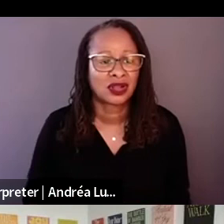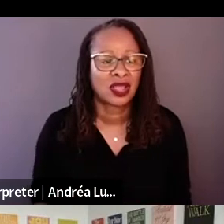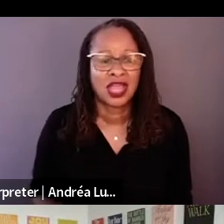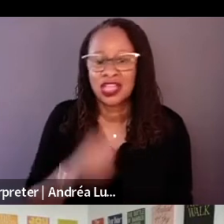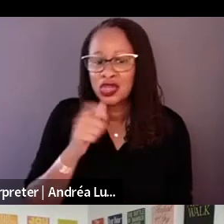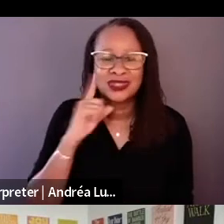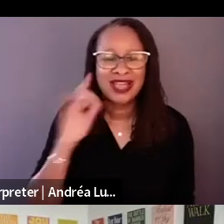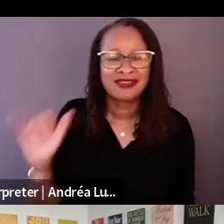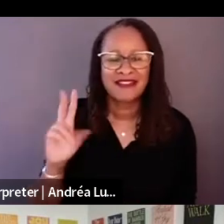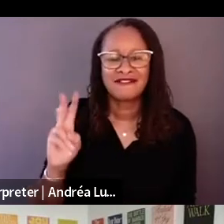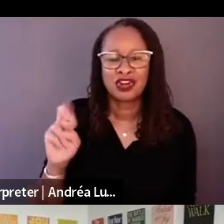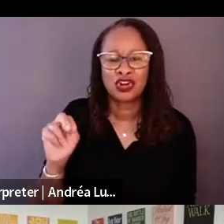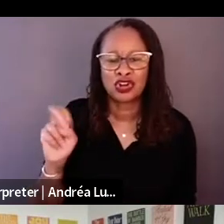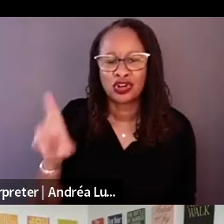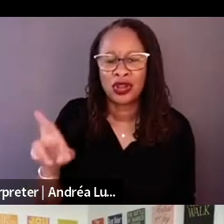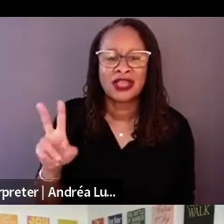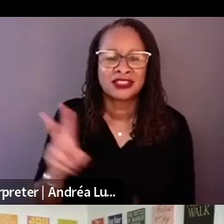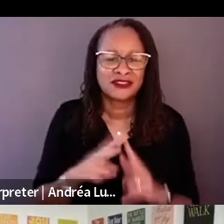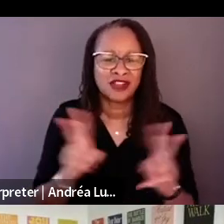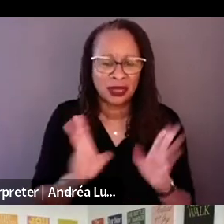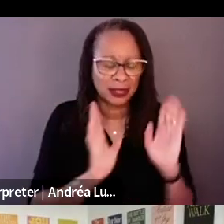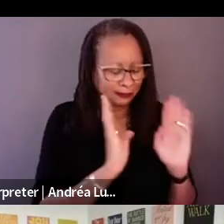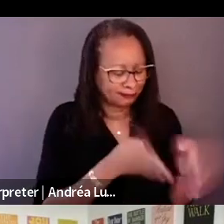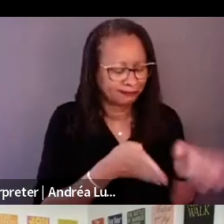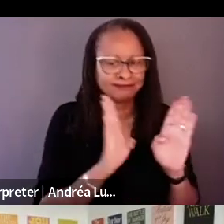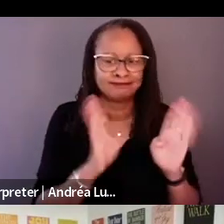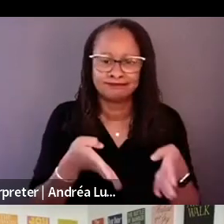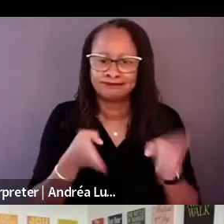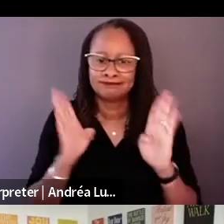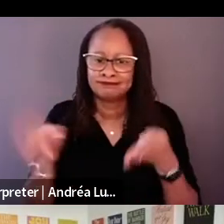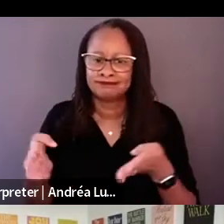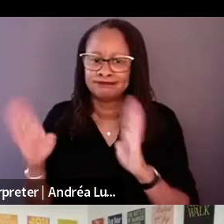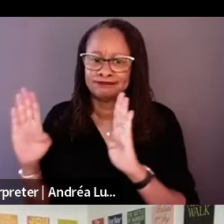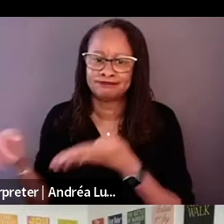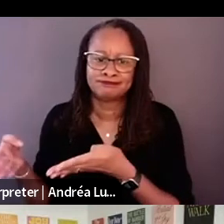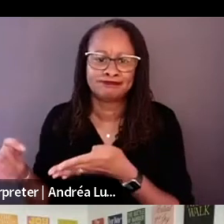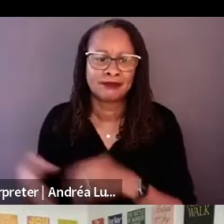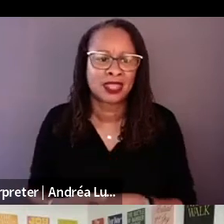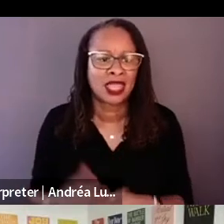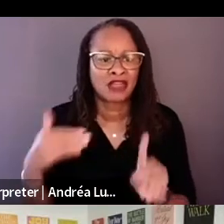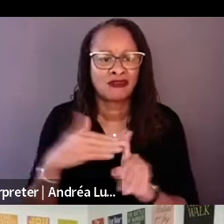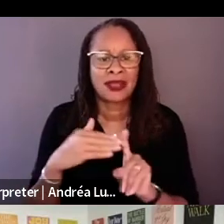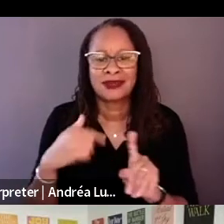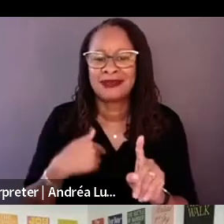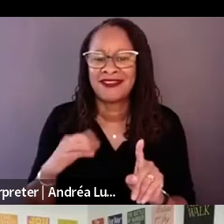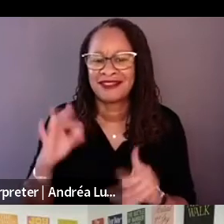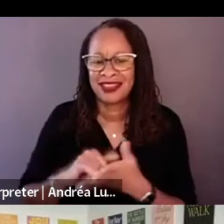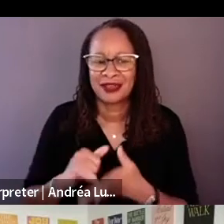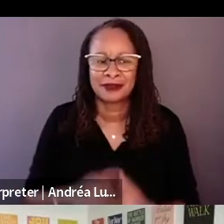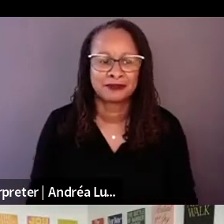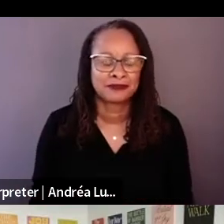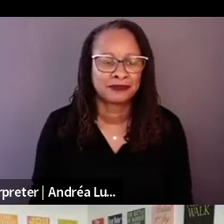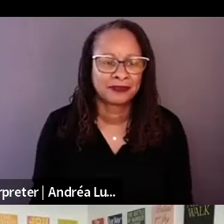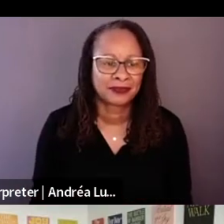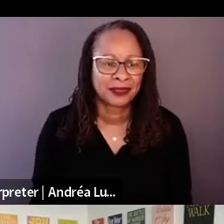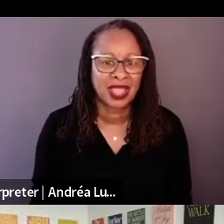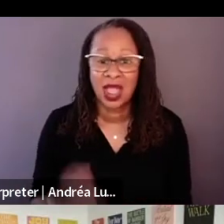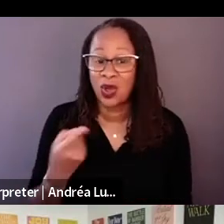It just reminded me of that.